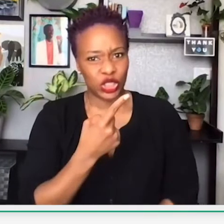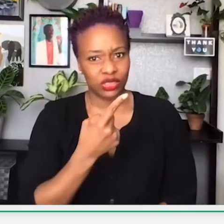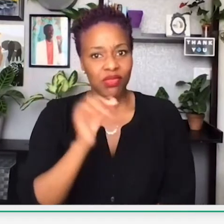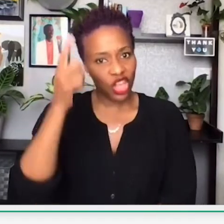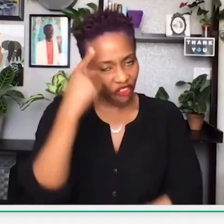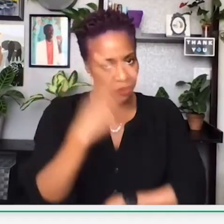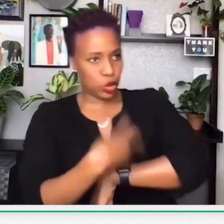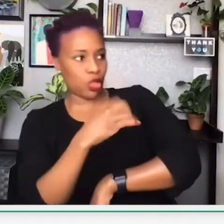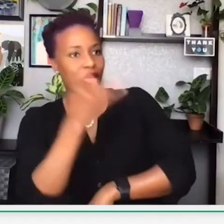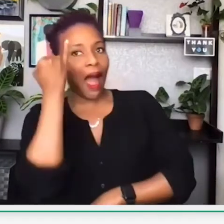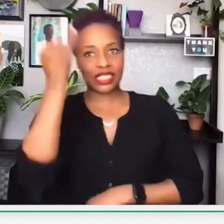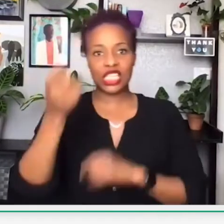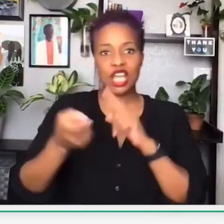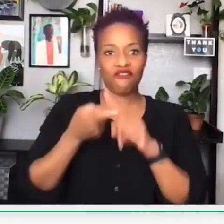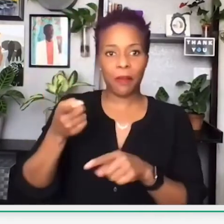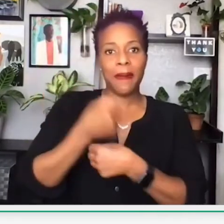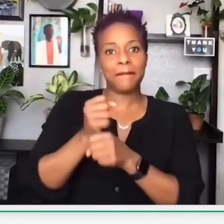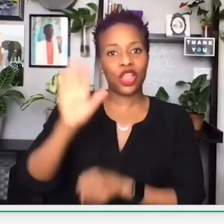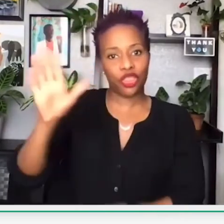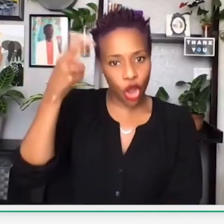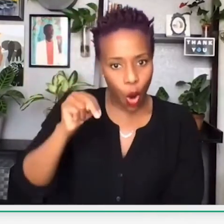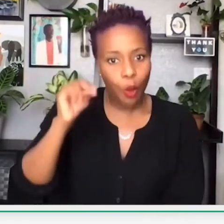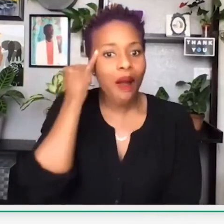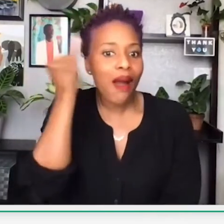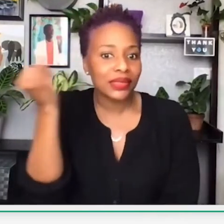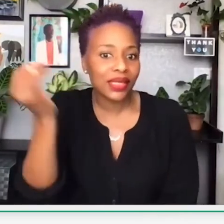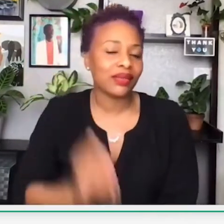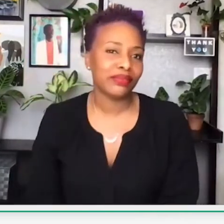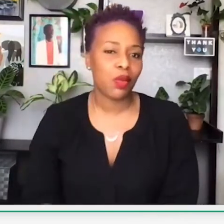government to provide such a program, you have to remember that originated from the Black Panthers.